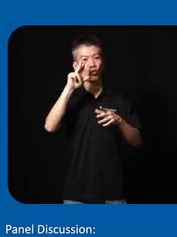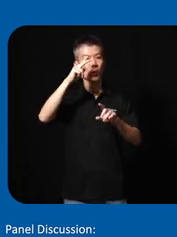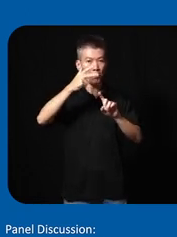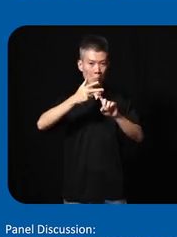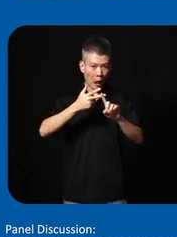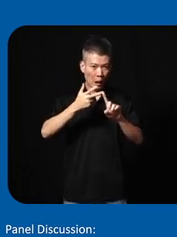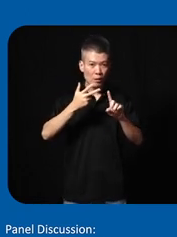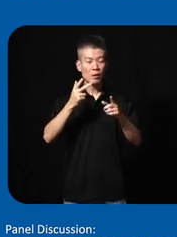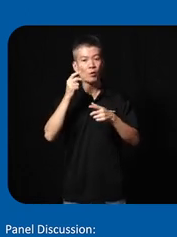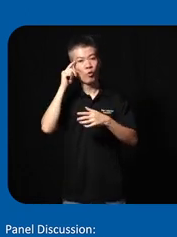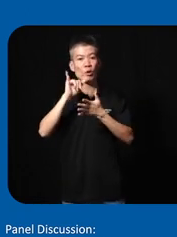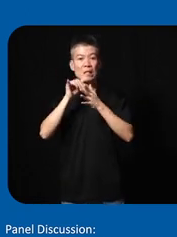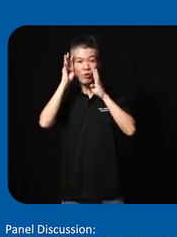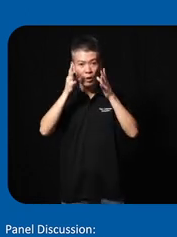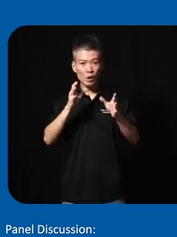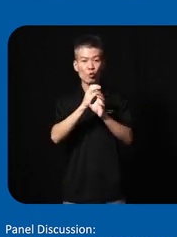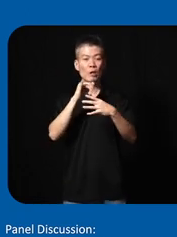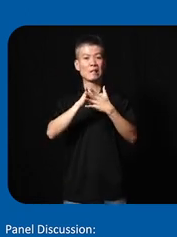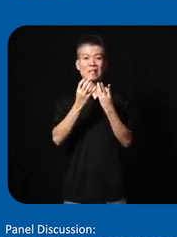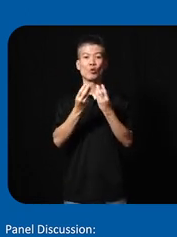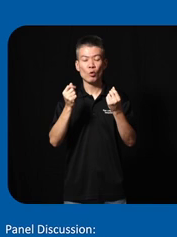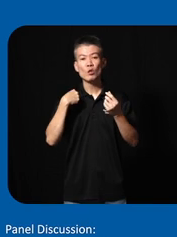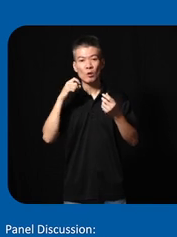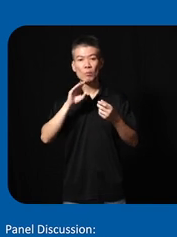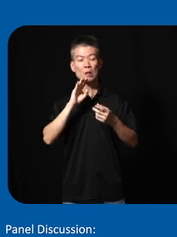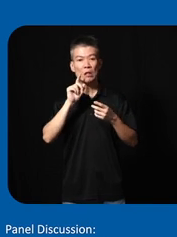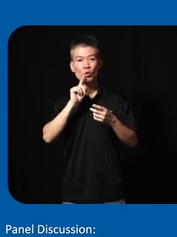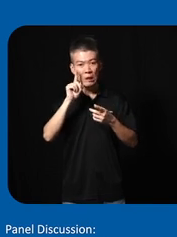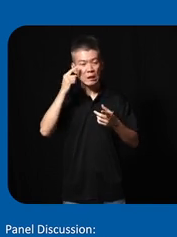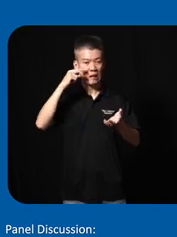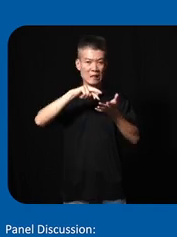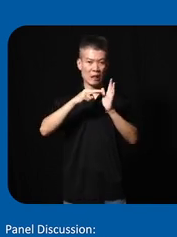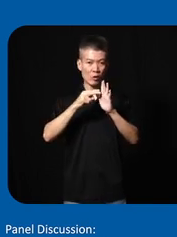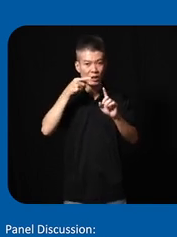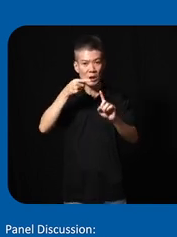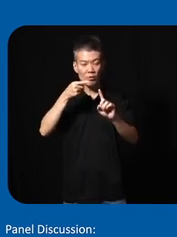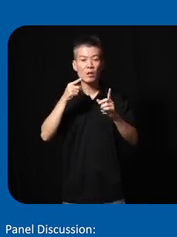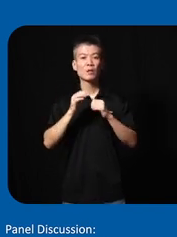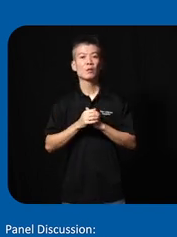for the innovators to create a solution we had to be really intentional and specific with that